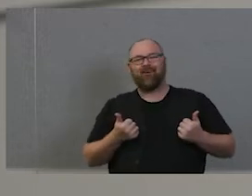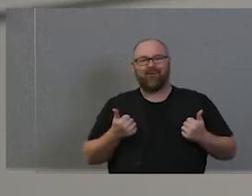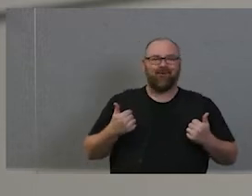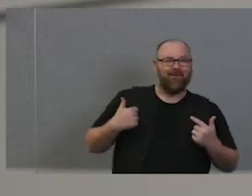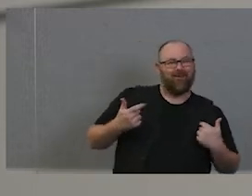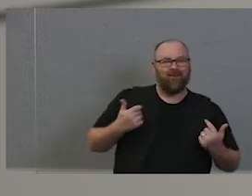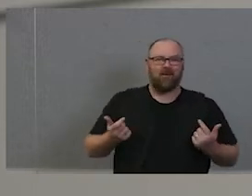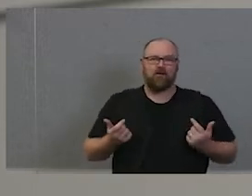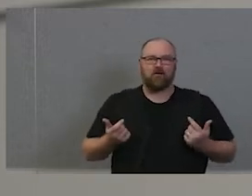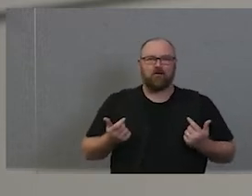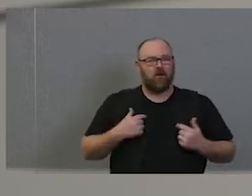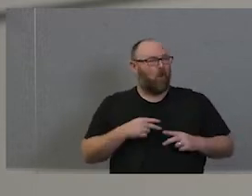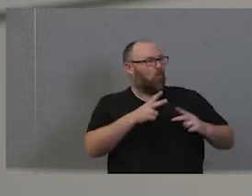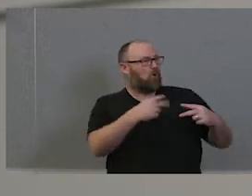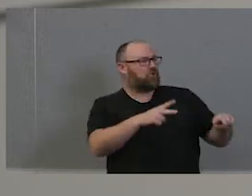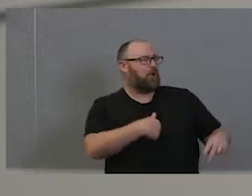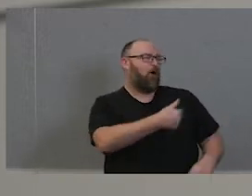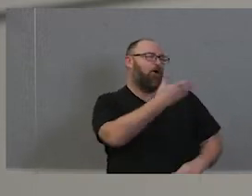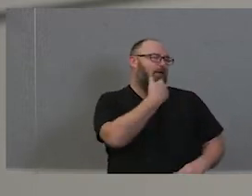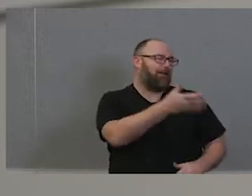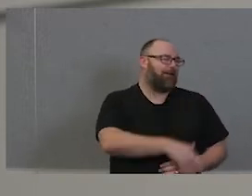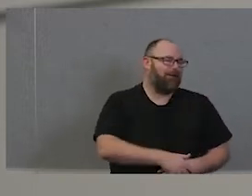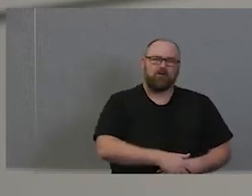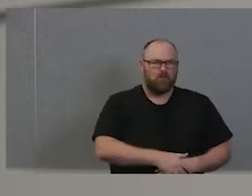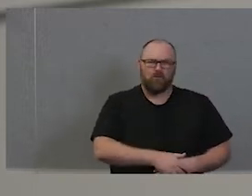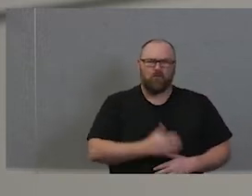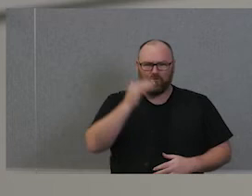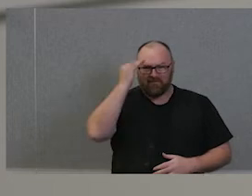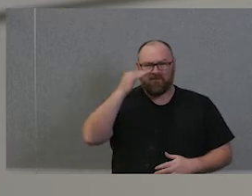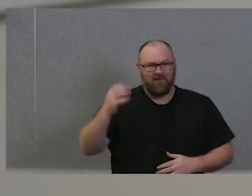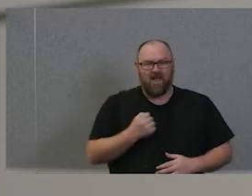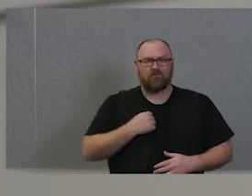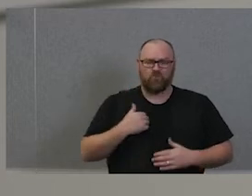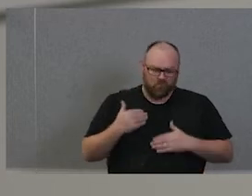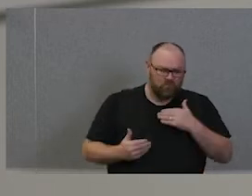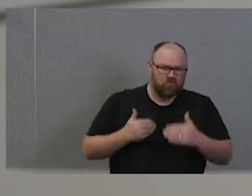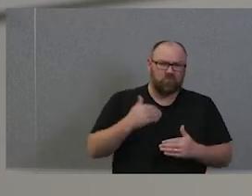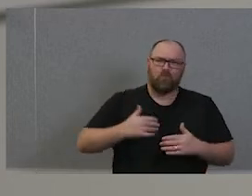go oh, isn't that lovely? Yeah, we have to work. We have to change, we have to act, but we need